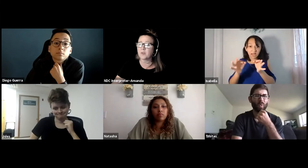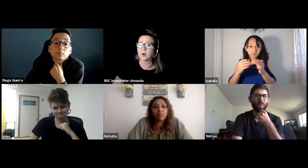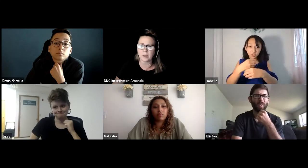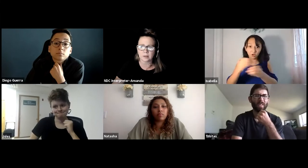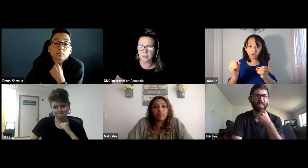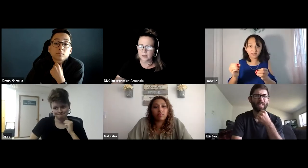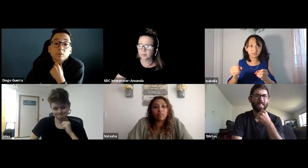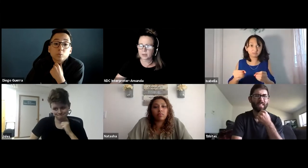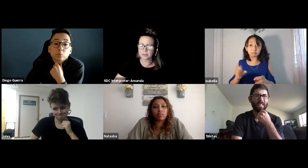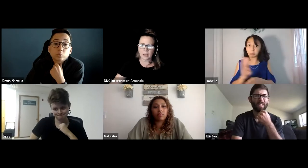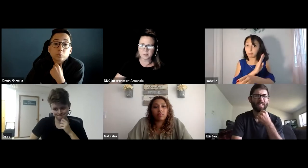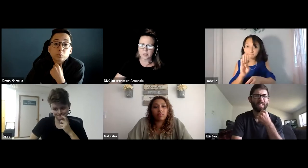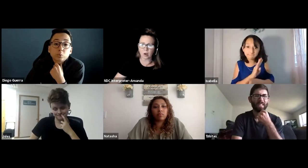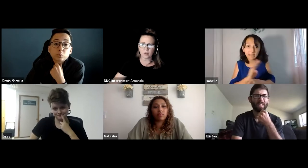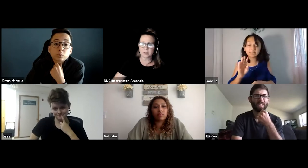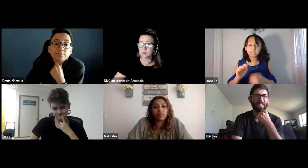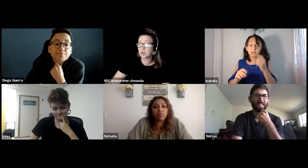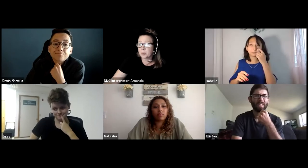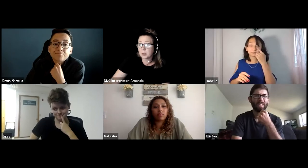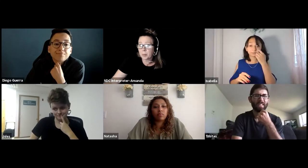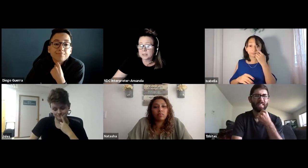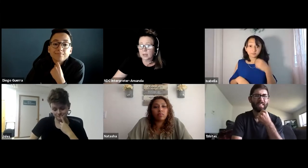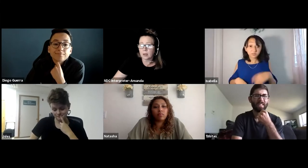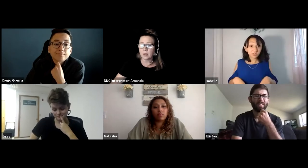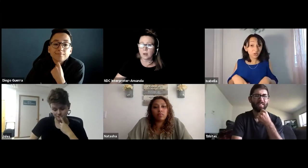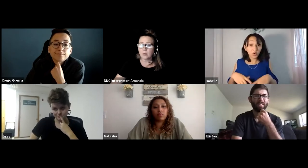Sometimes four weeks. Because the captioning office is super duper busy.